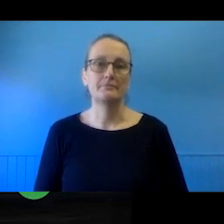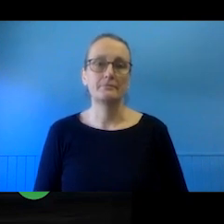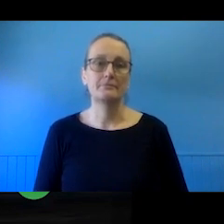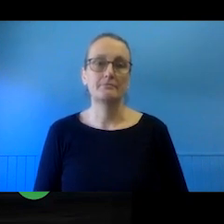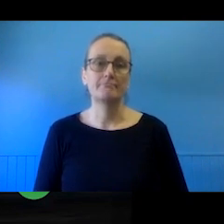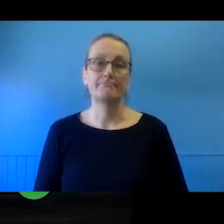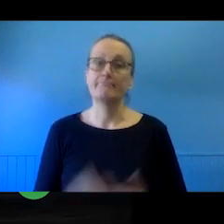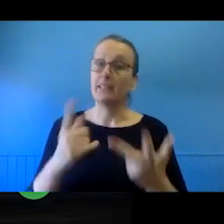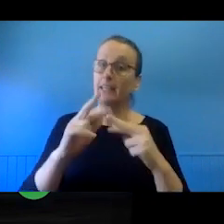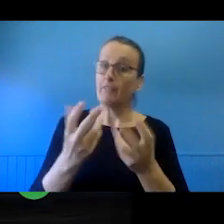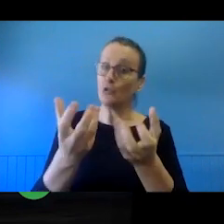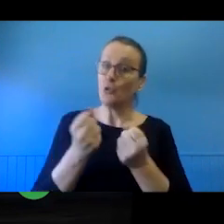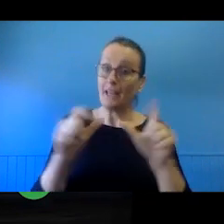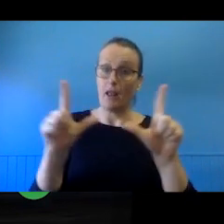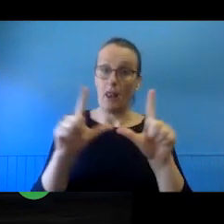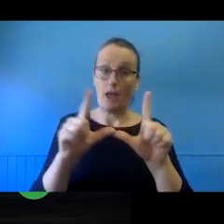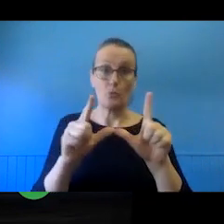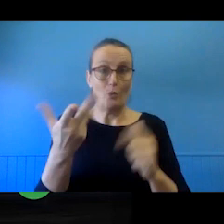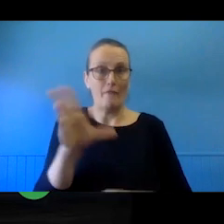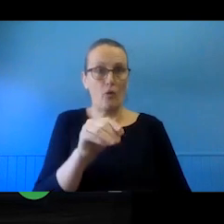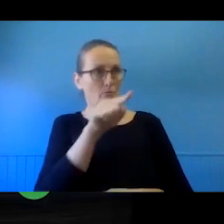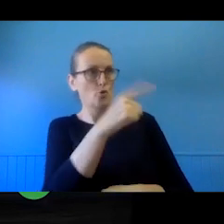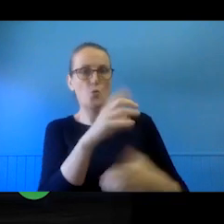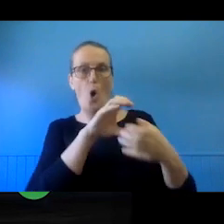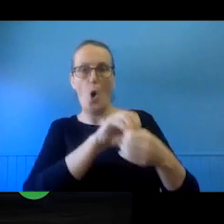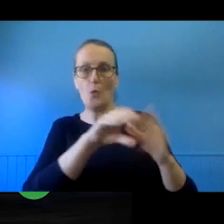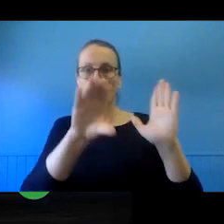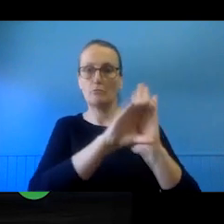directly from the copyright owner. Lots of times for the kinds of